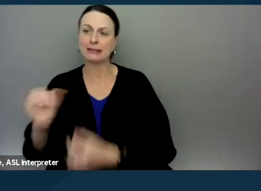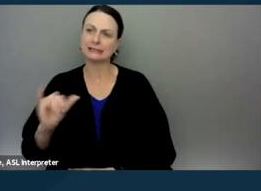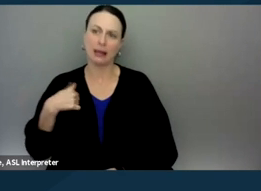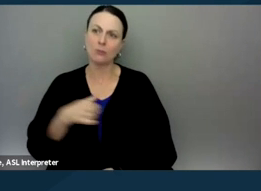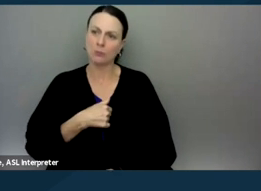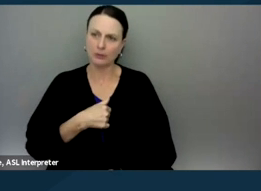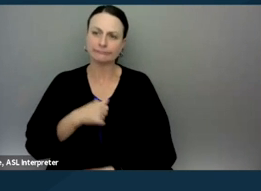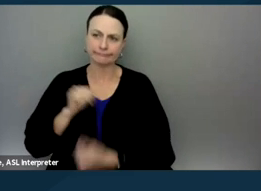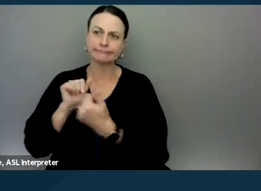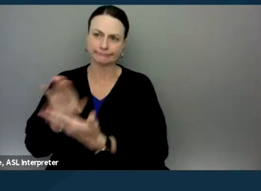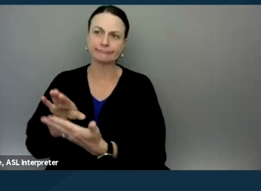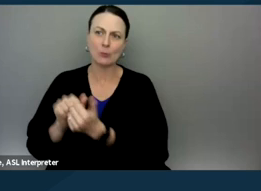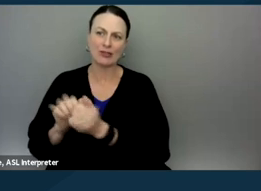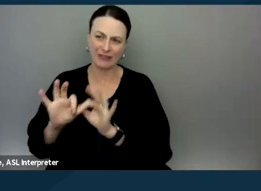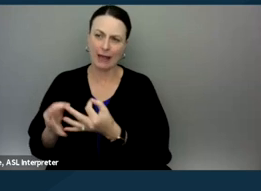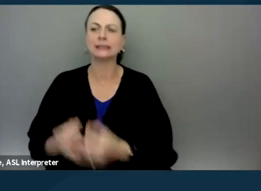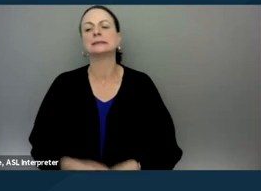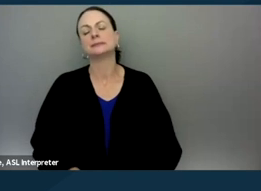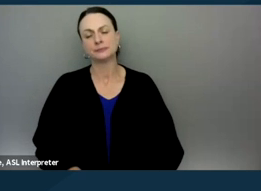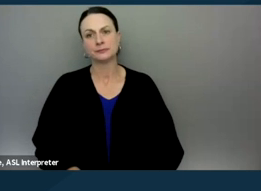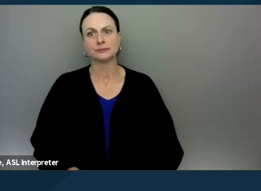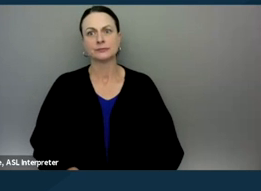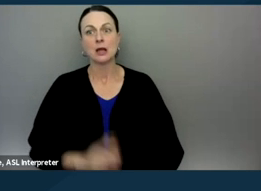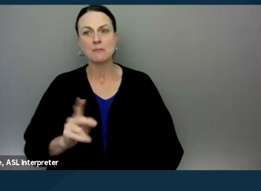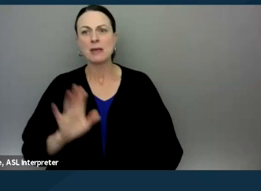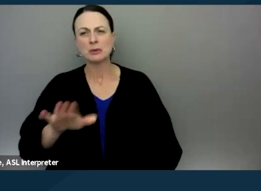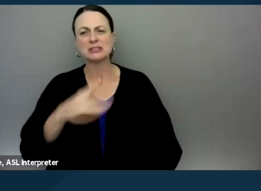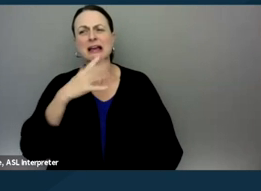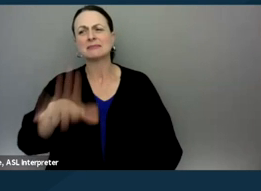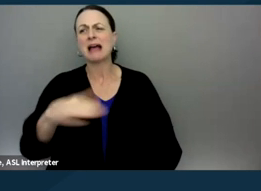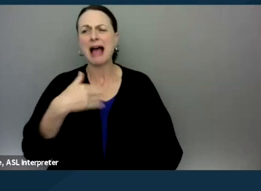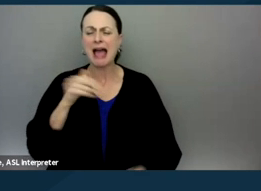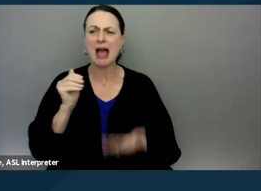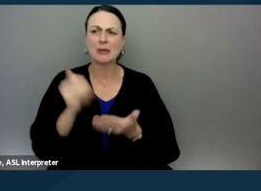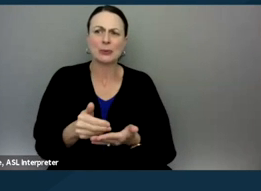a lot of what we do is people will call us to say, "I have an upcoming IEP meeting